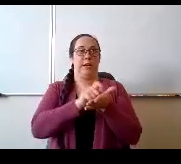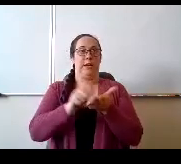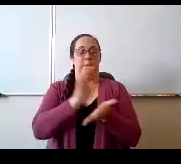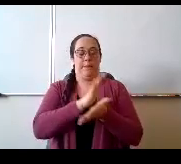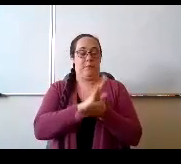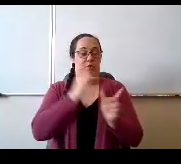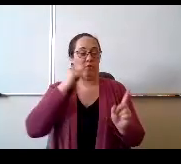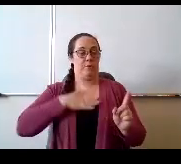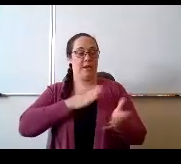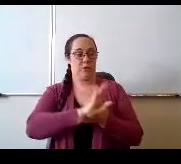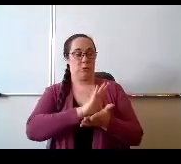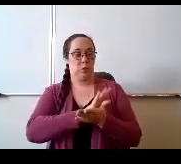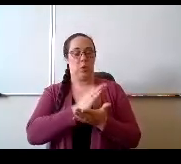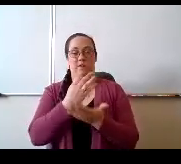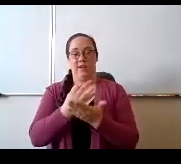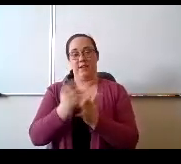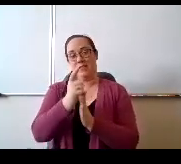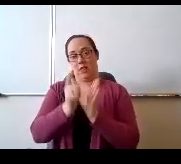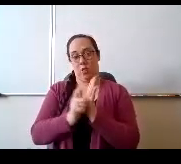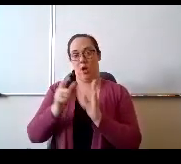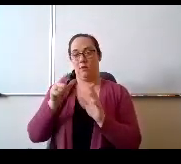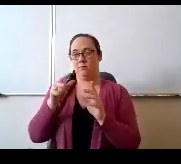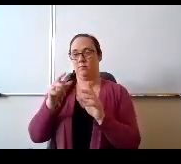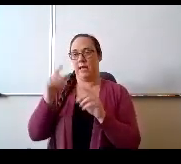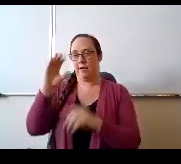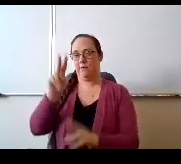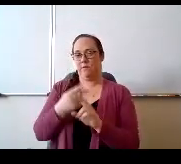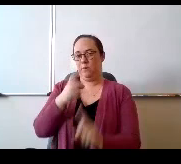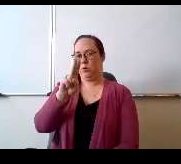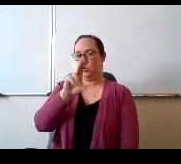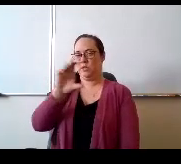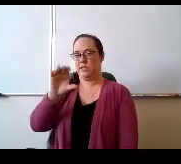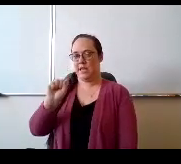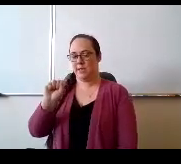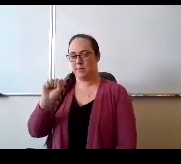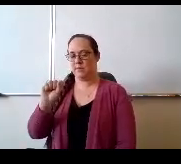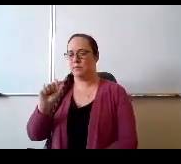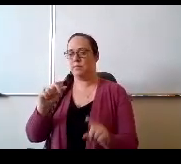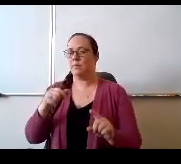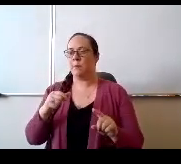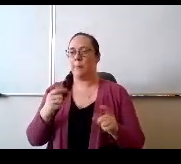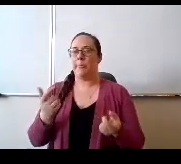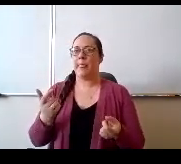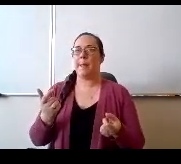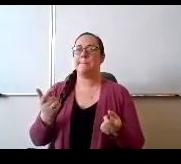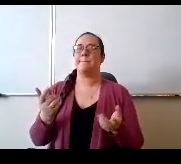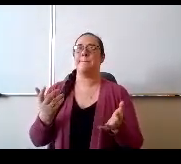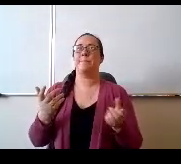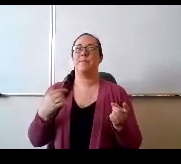school finance and law class at UC CS, I don't. I can't count on Americans names 'cause I forget somebody that the